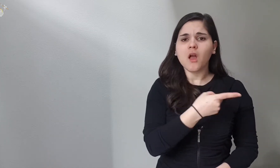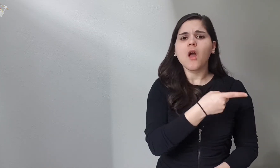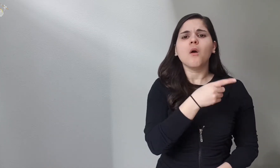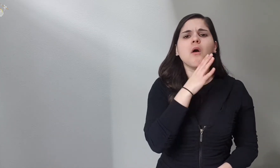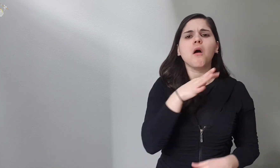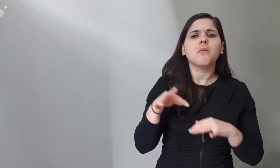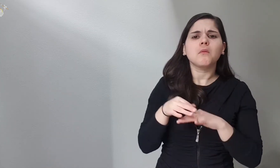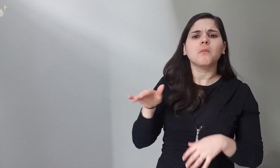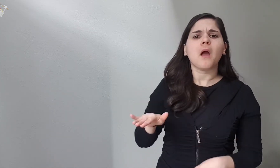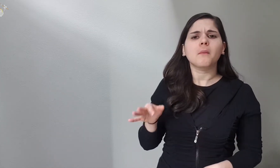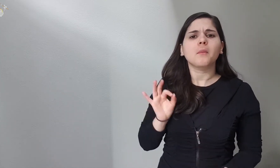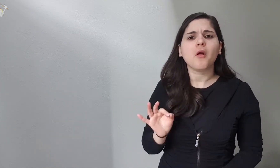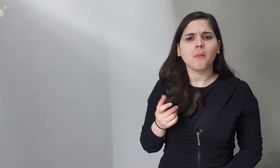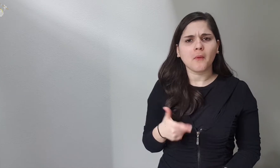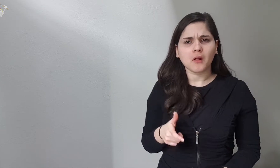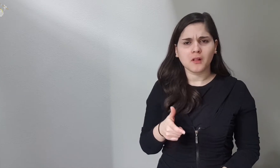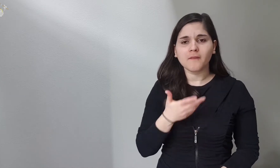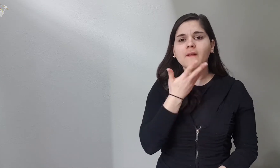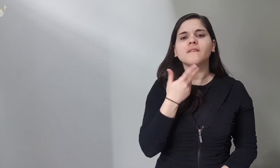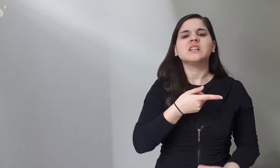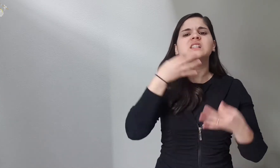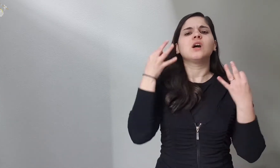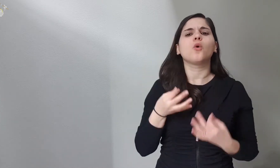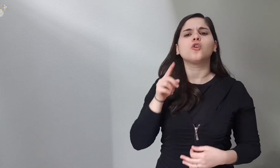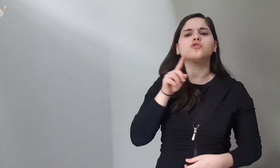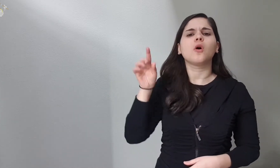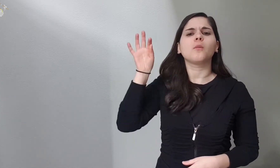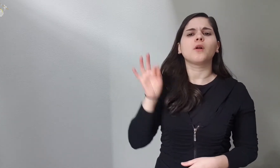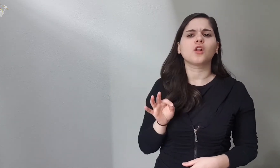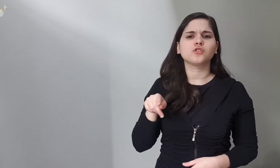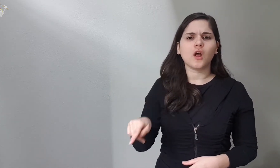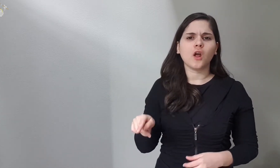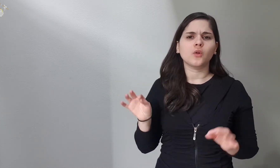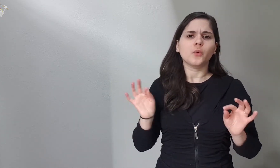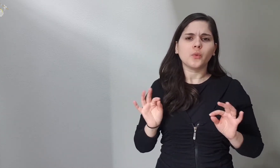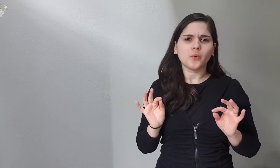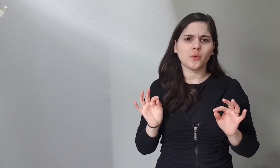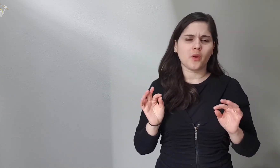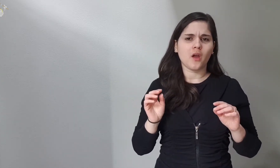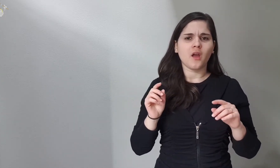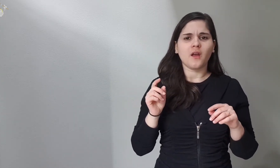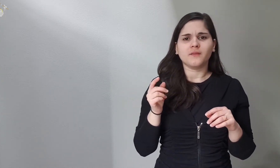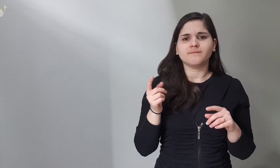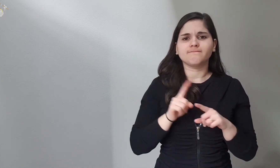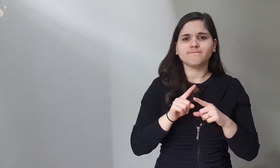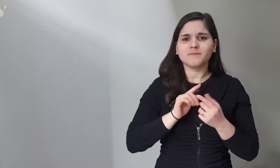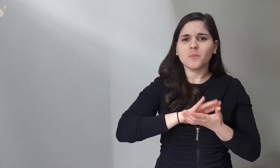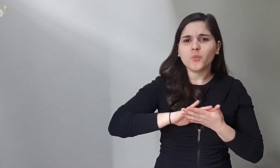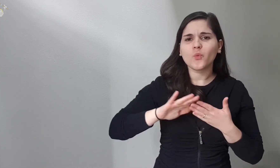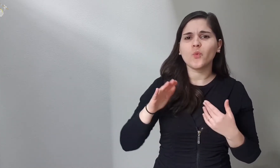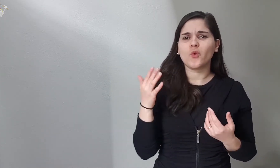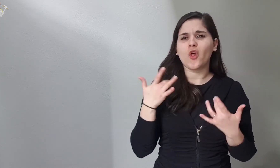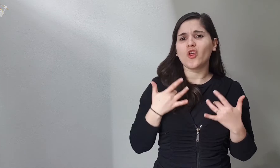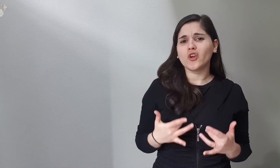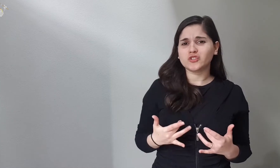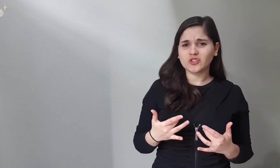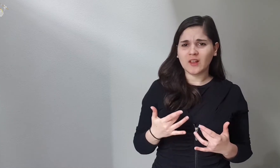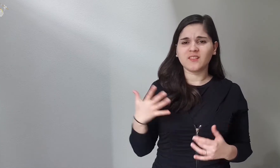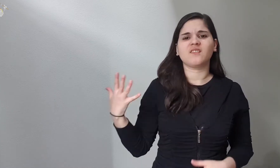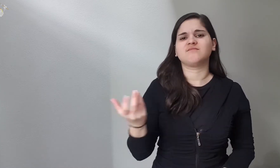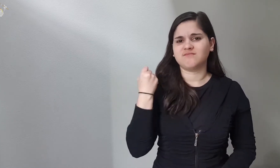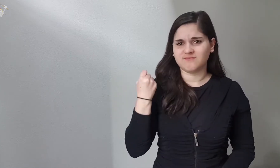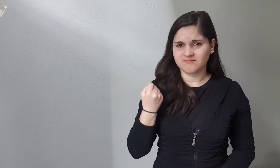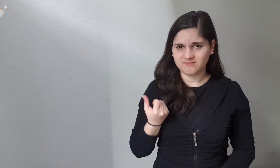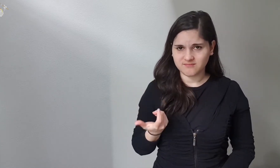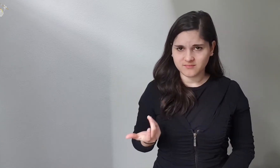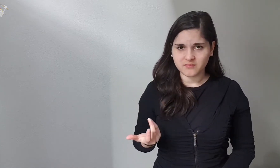These men marry little girls to make sure they are 100% virgin, pure and innocent.